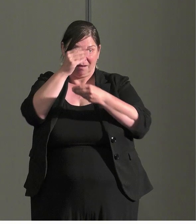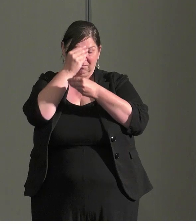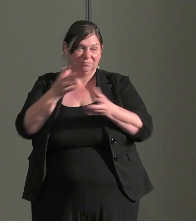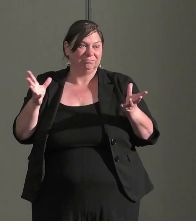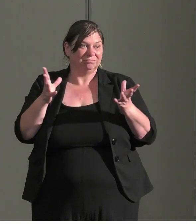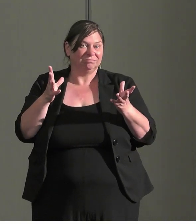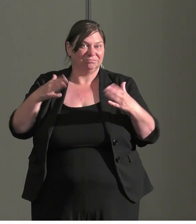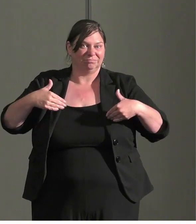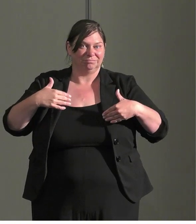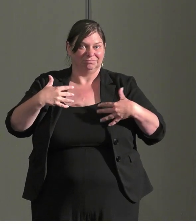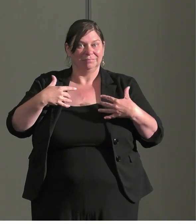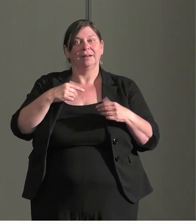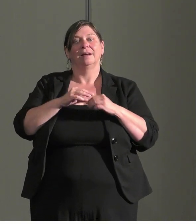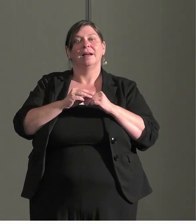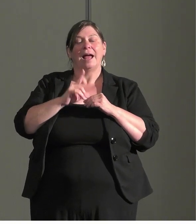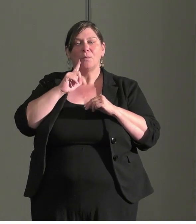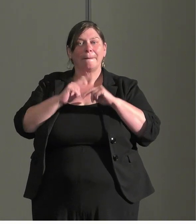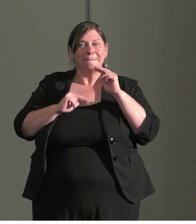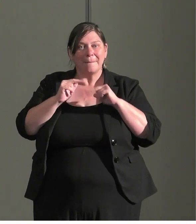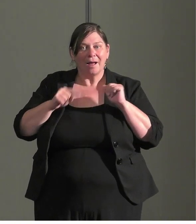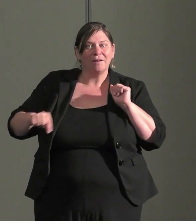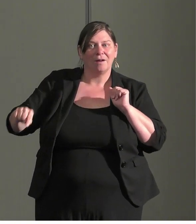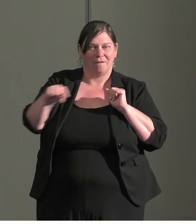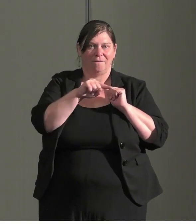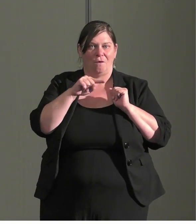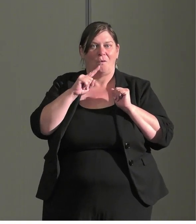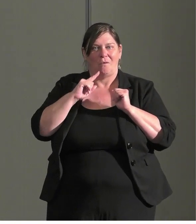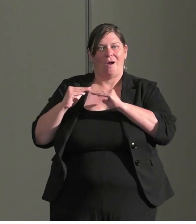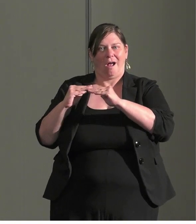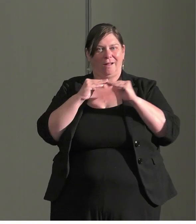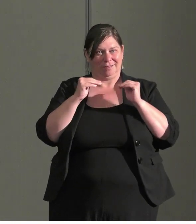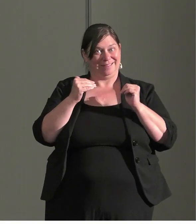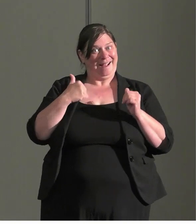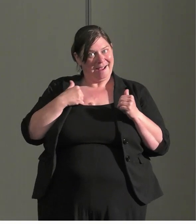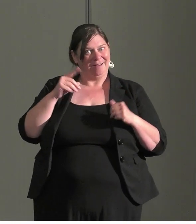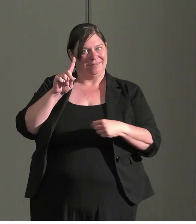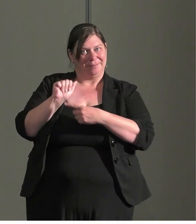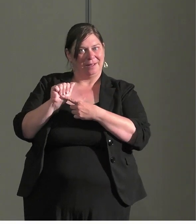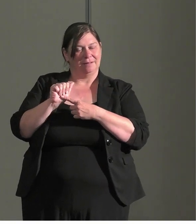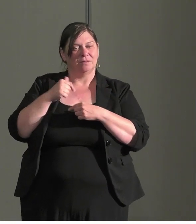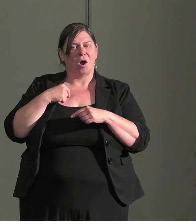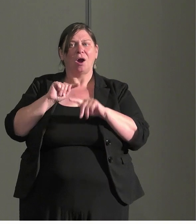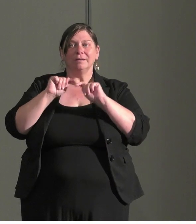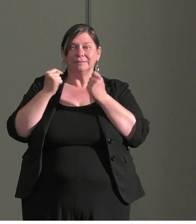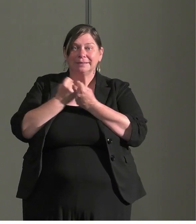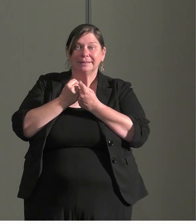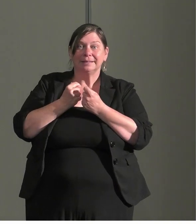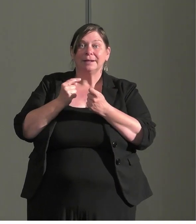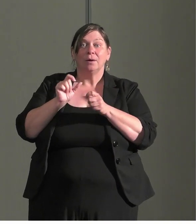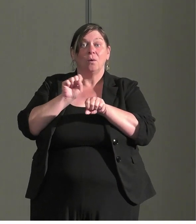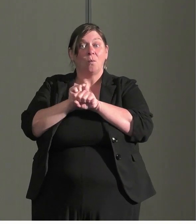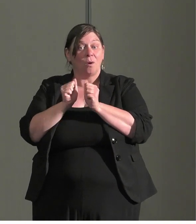for colleagues with disabilities. Our teamwork close with Brian's team and the accessibility